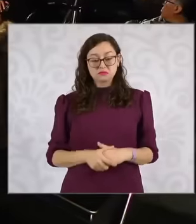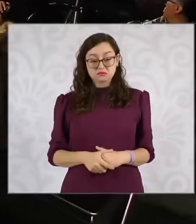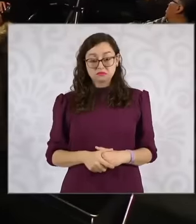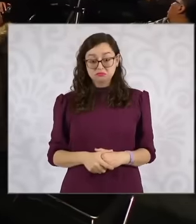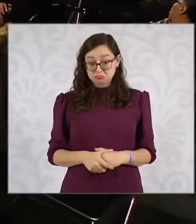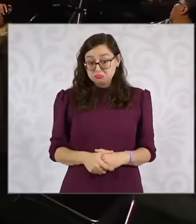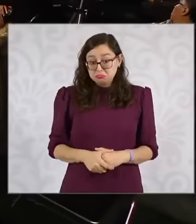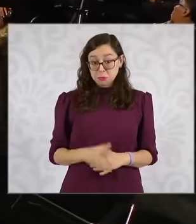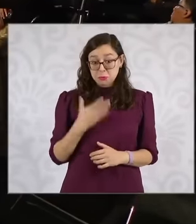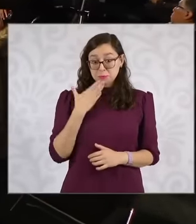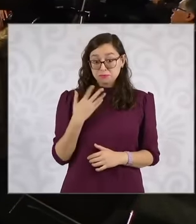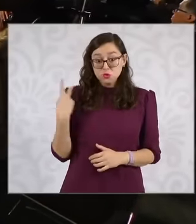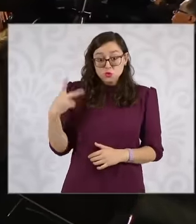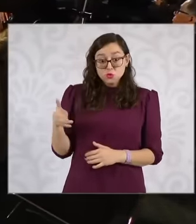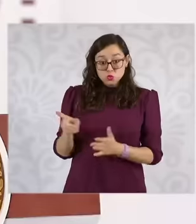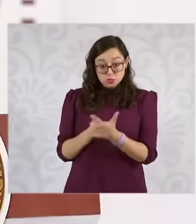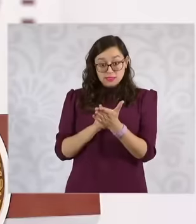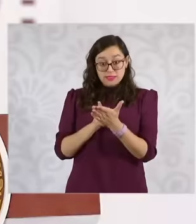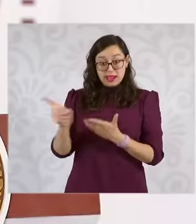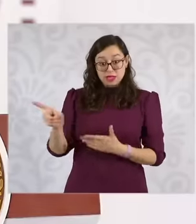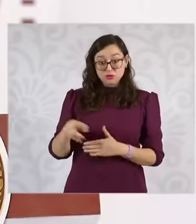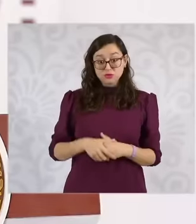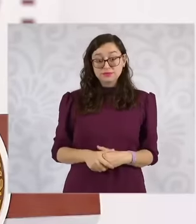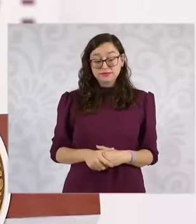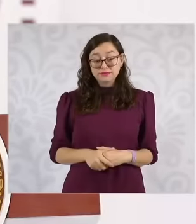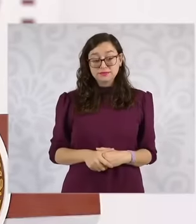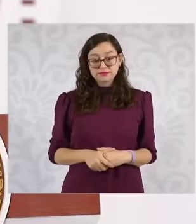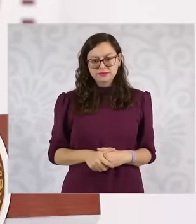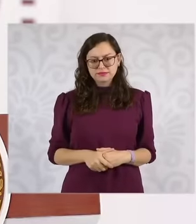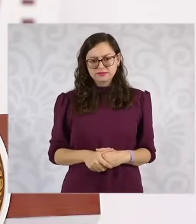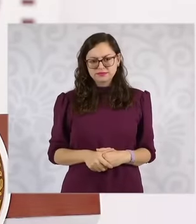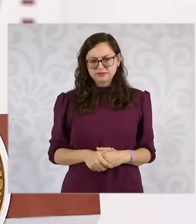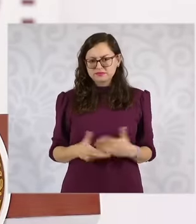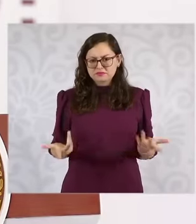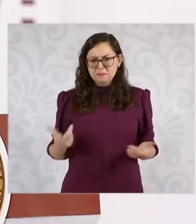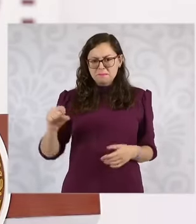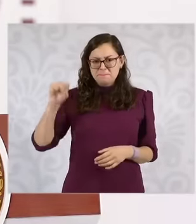rights, it would be worth knowing why they are unemployed and continue to receive their